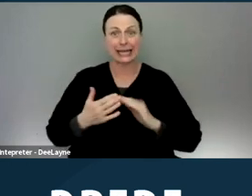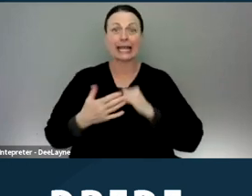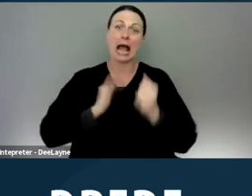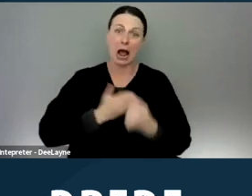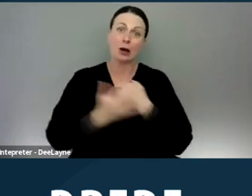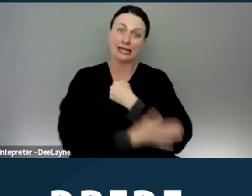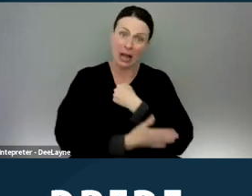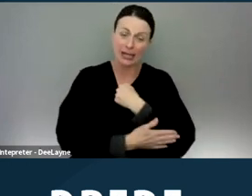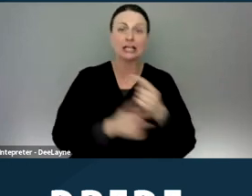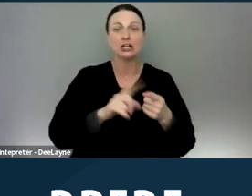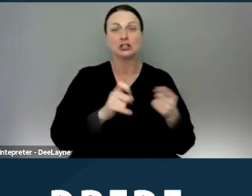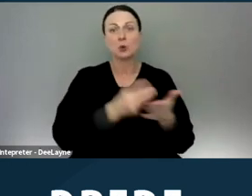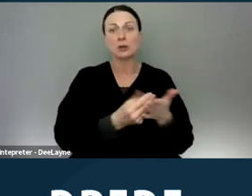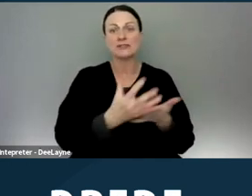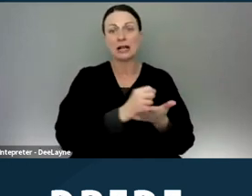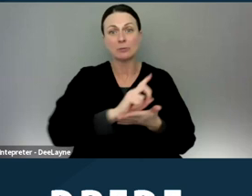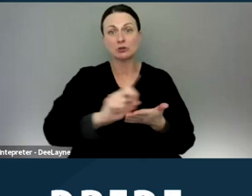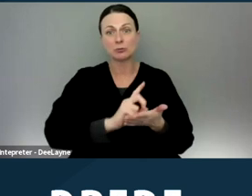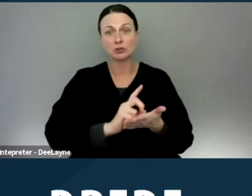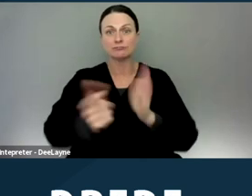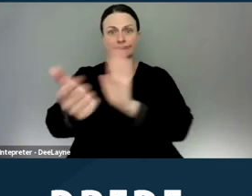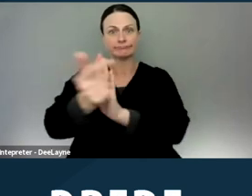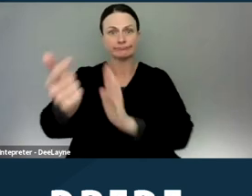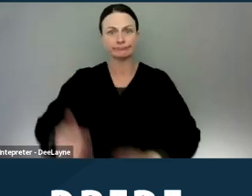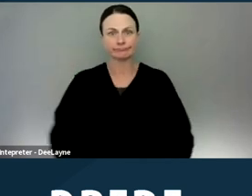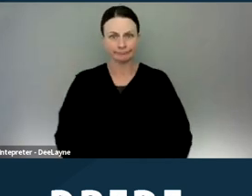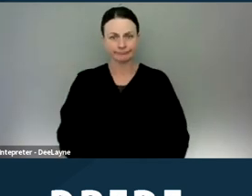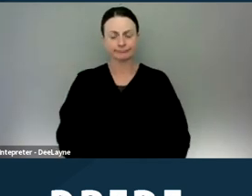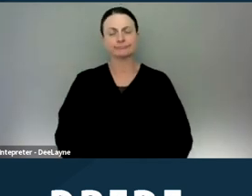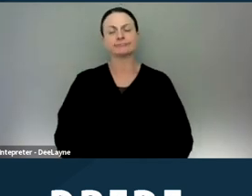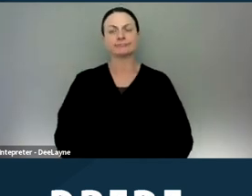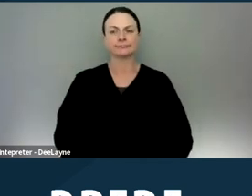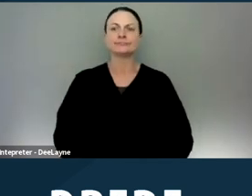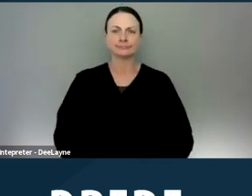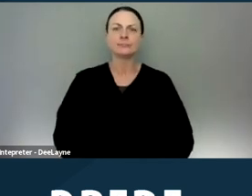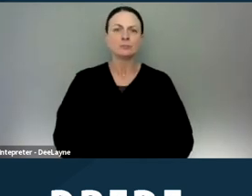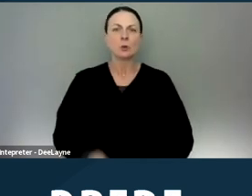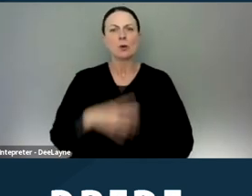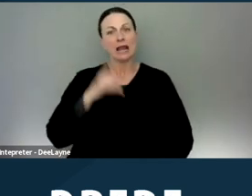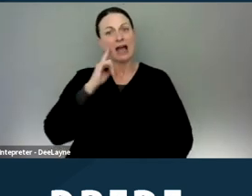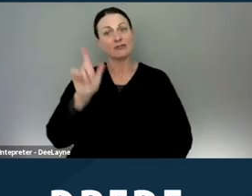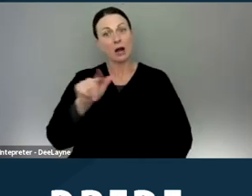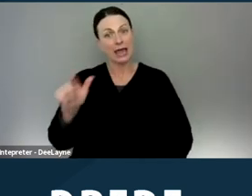source-of-income discrimination is illegal and we would like for landlords to comply.